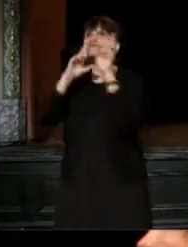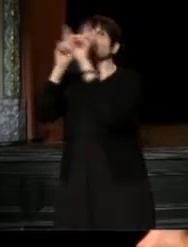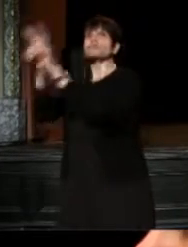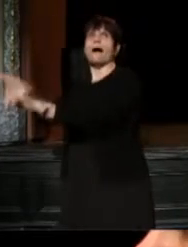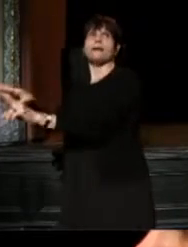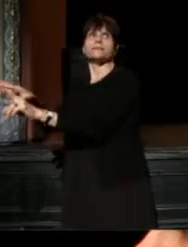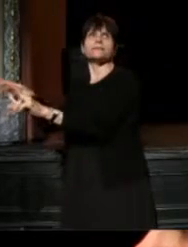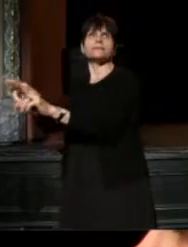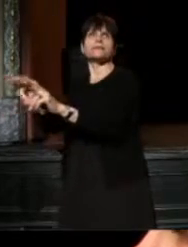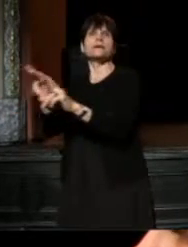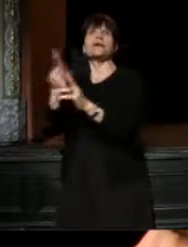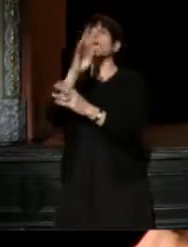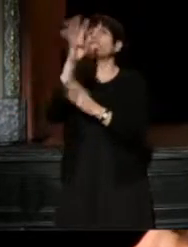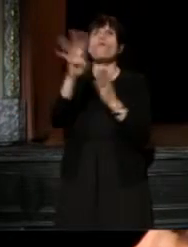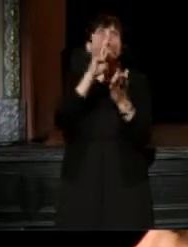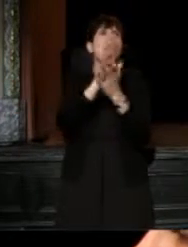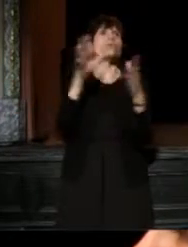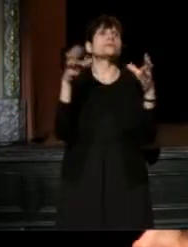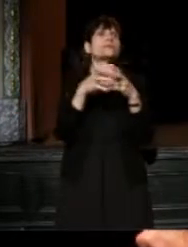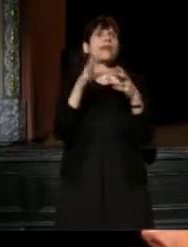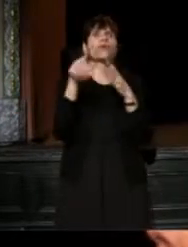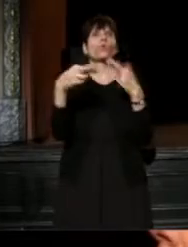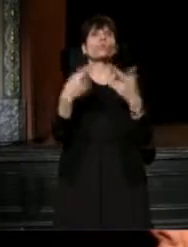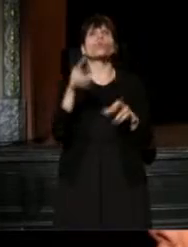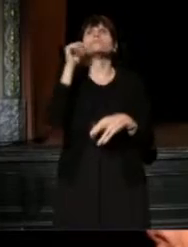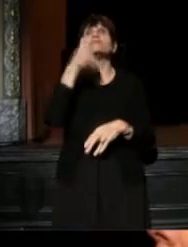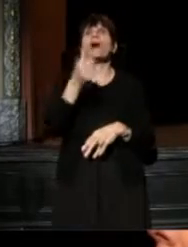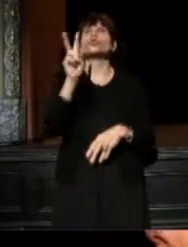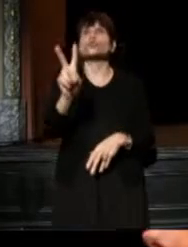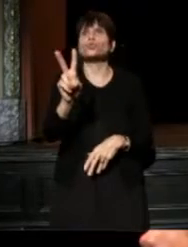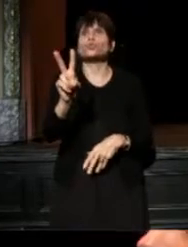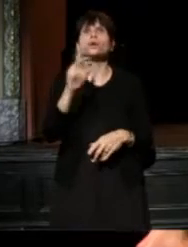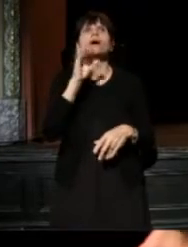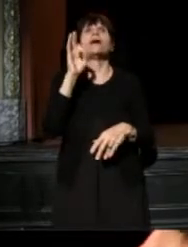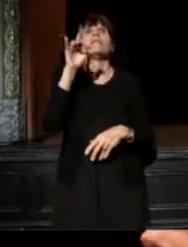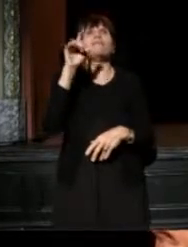We spent no more than 4 hours to gathered the room, tomorrow at 2 pm we will be at the Flea Theater,